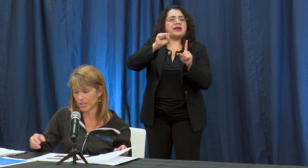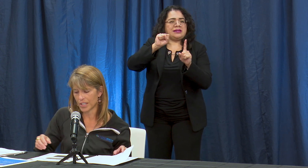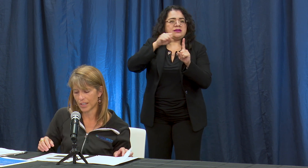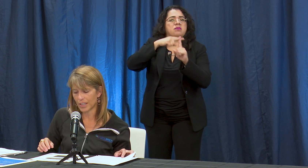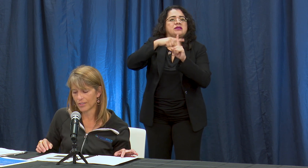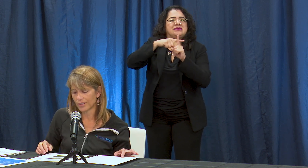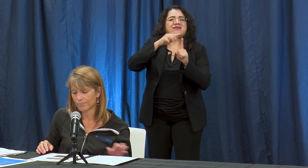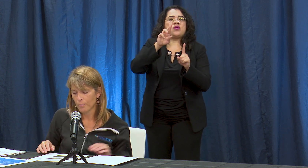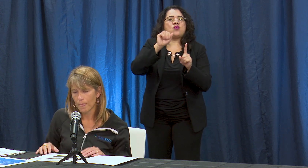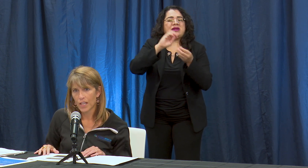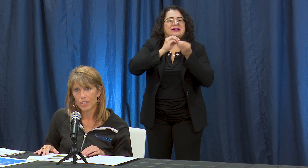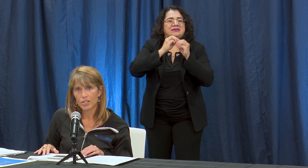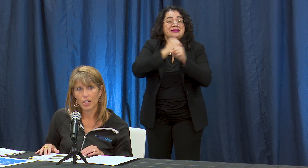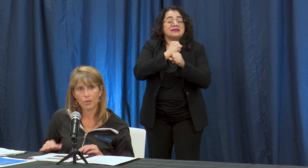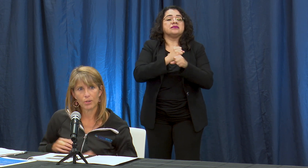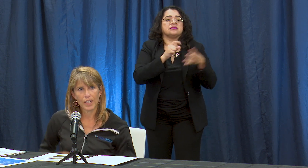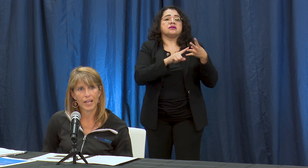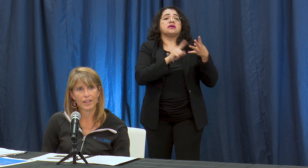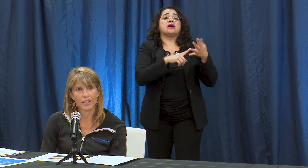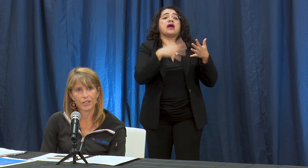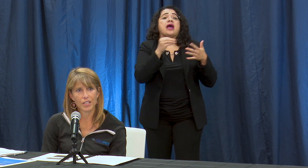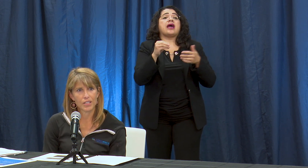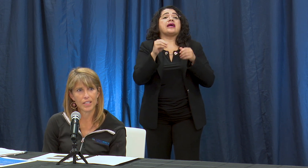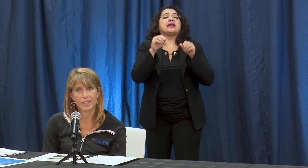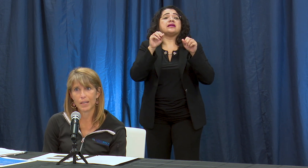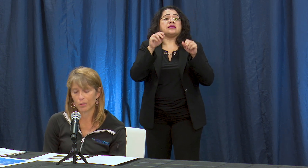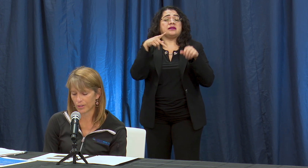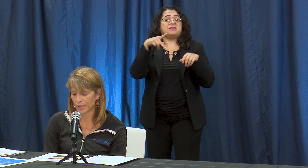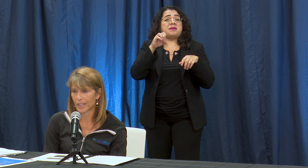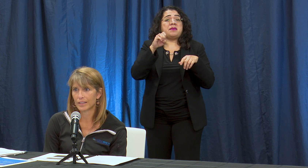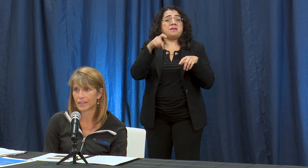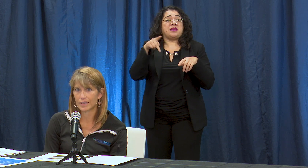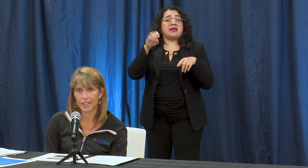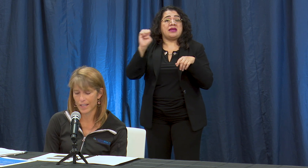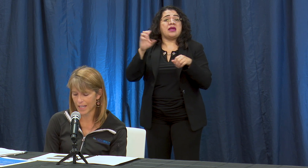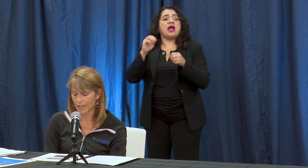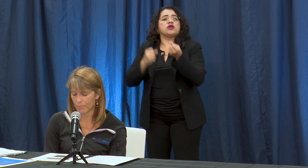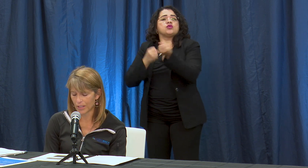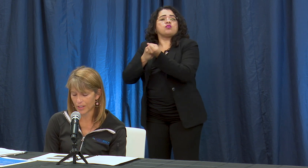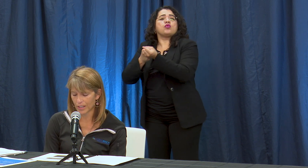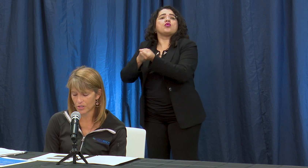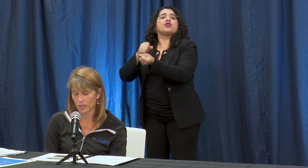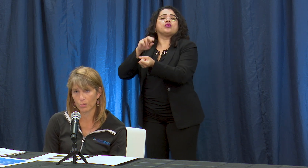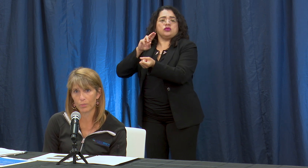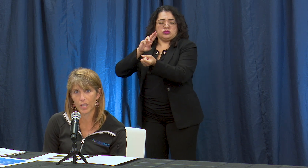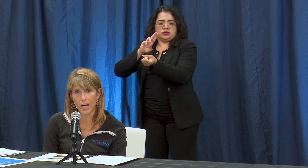facilities so you're gonna see a table that basically shows where we are